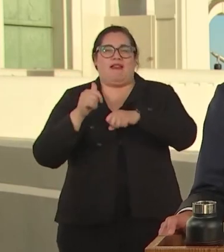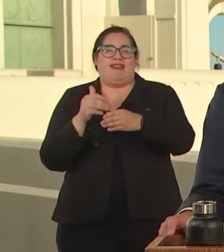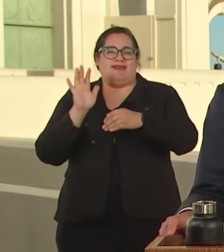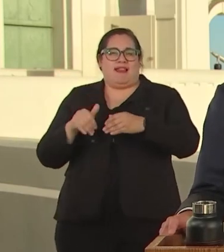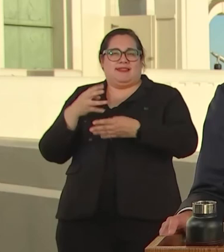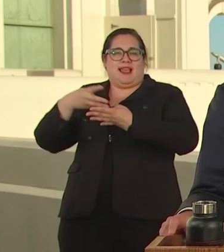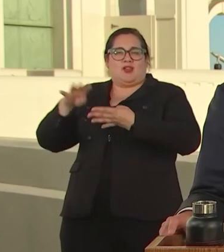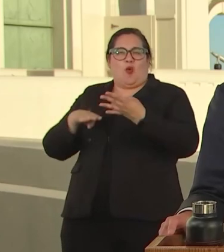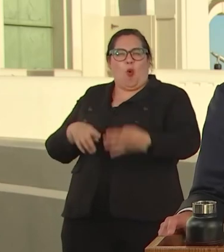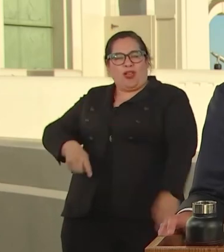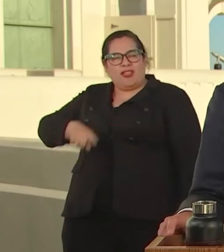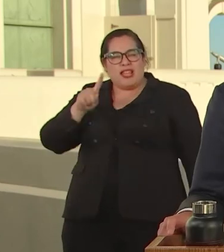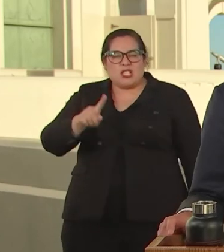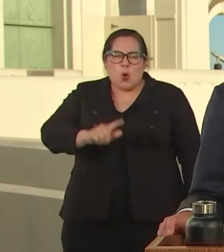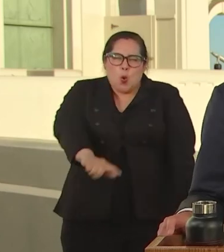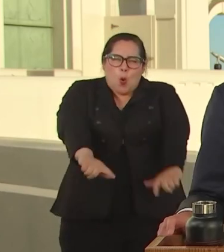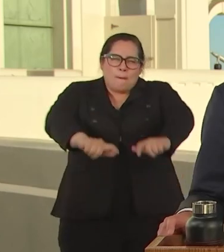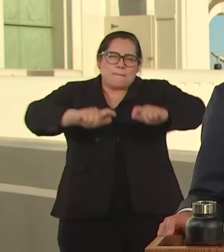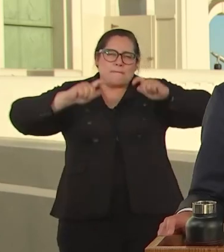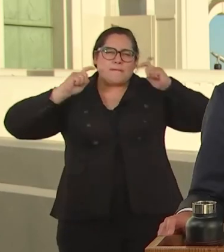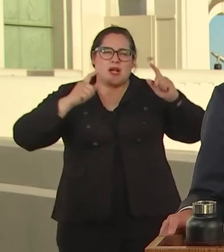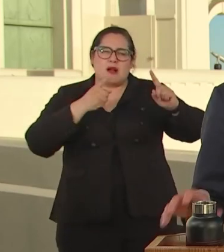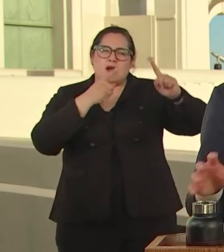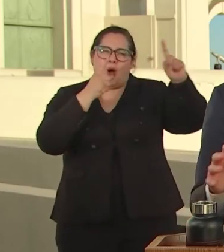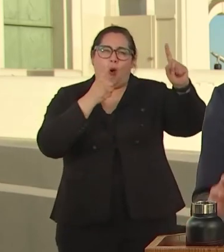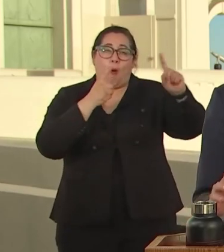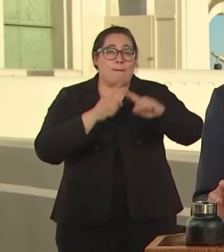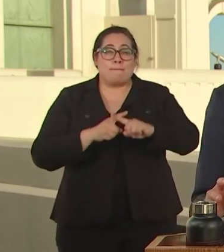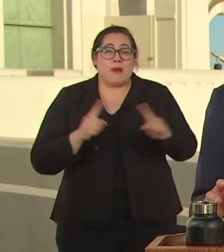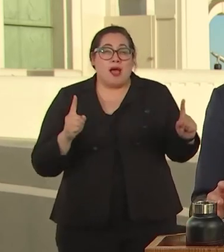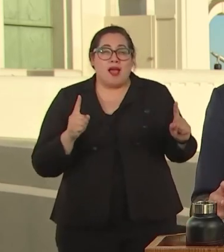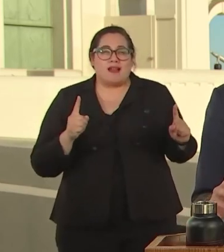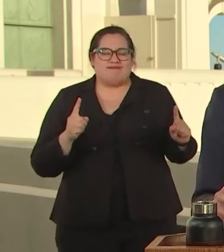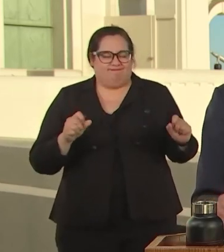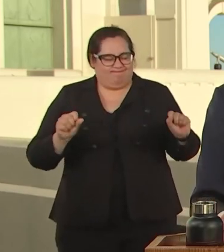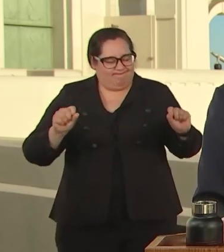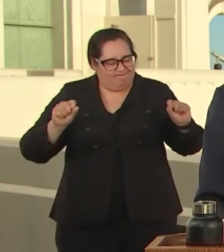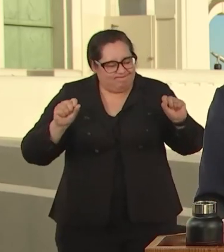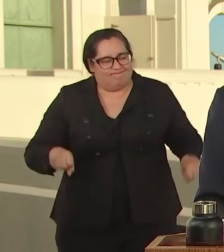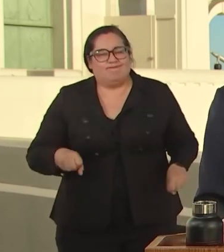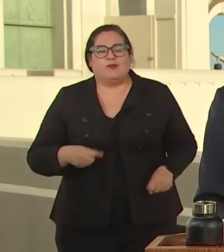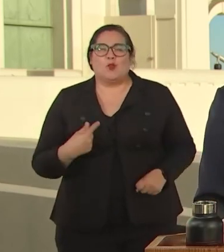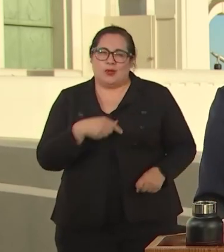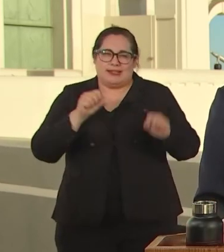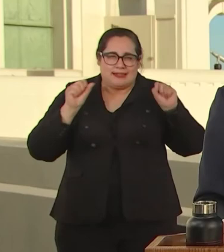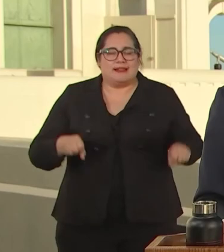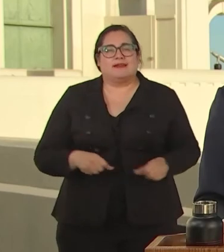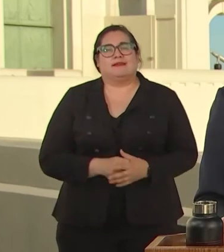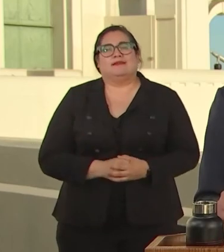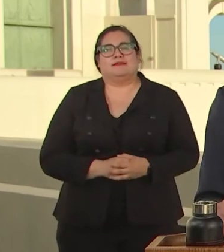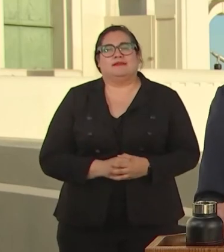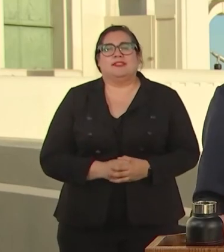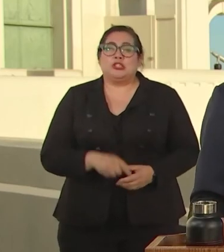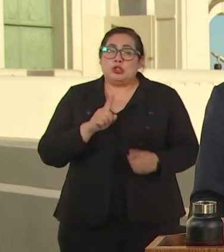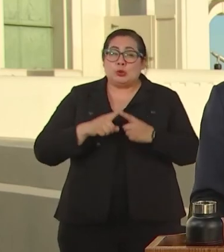PERCENT CARBON ENERGY BY 2035, 10 YEARS AHEAD OF SCHEDULE. TO ACHIEVE IT WE'LL SCATTER OUR